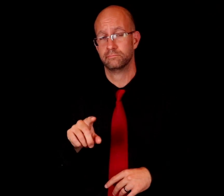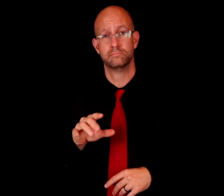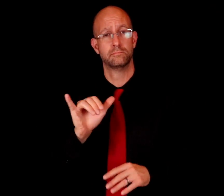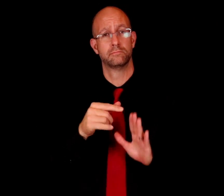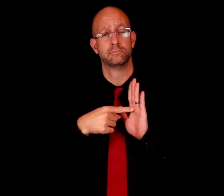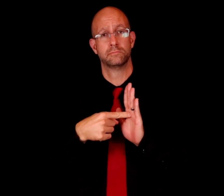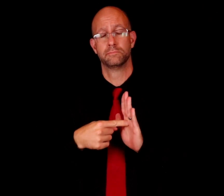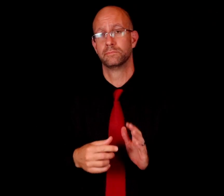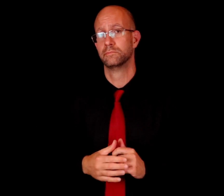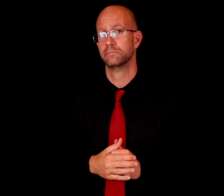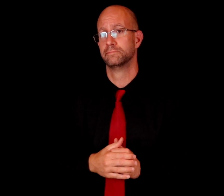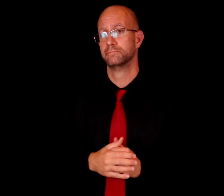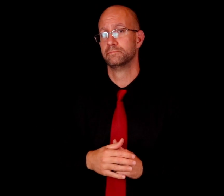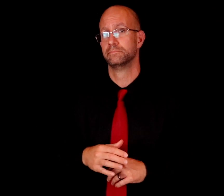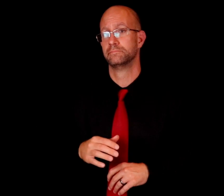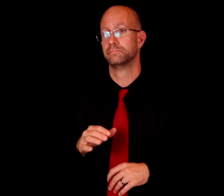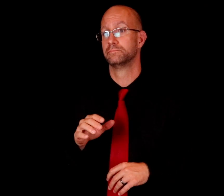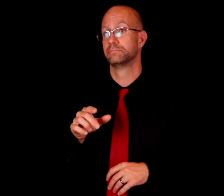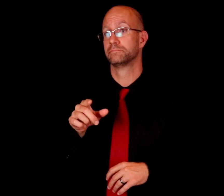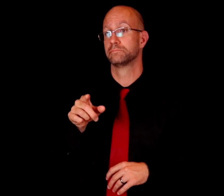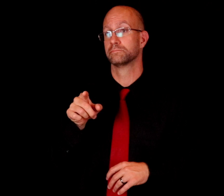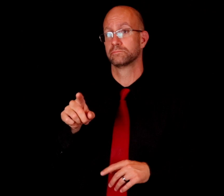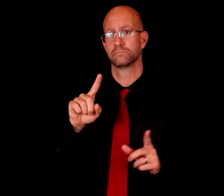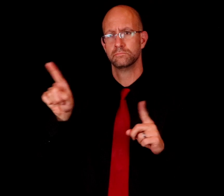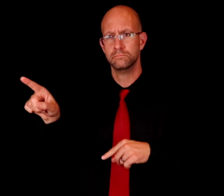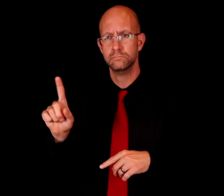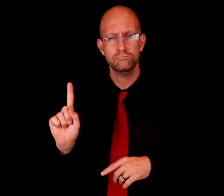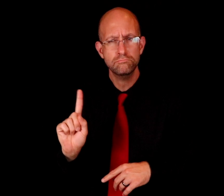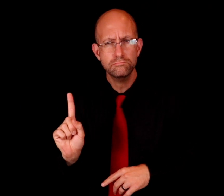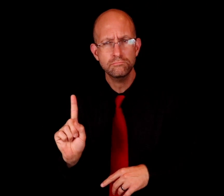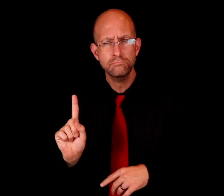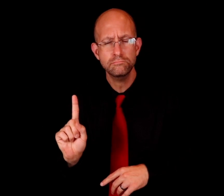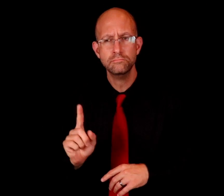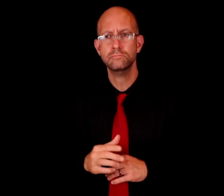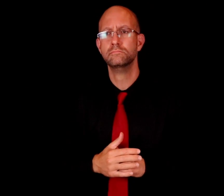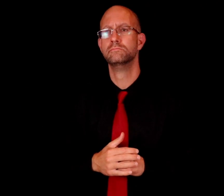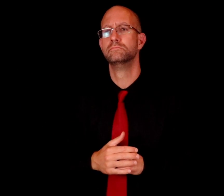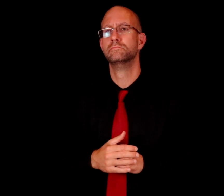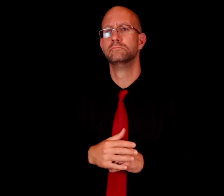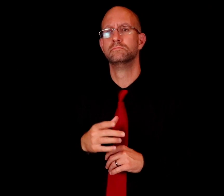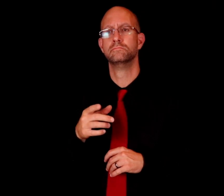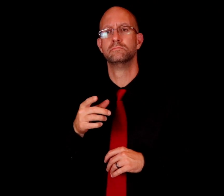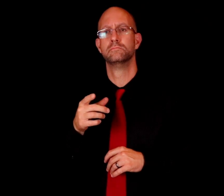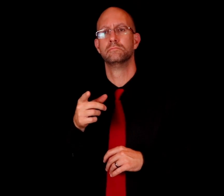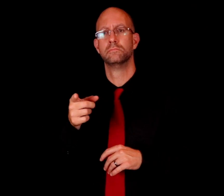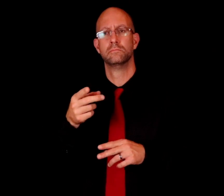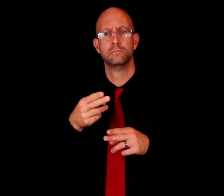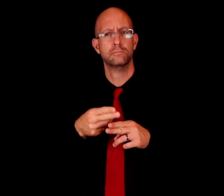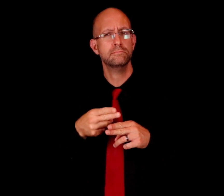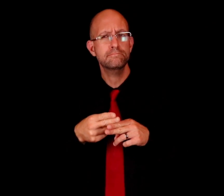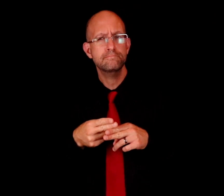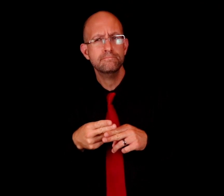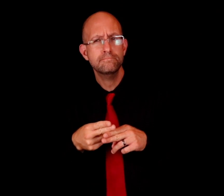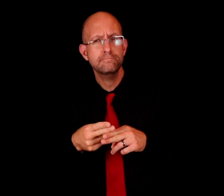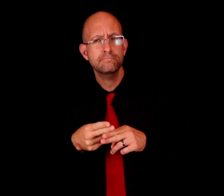Like for example: YOU GO WHERE? YOUR NAME?